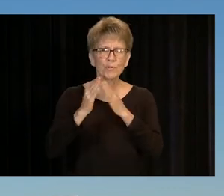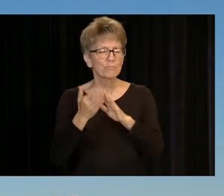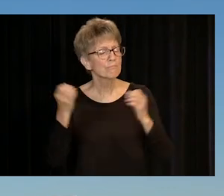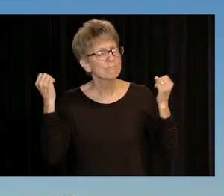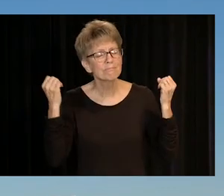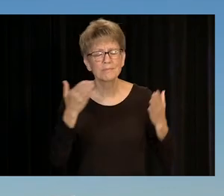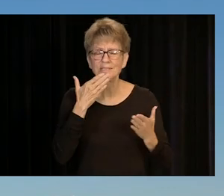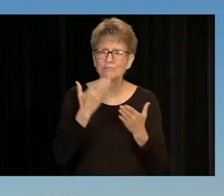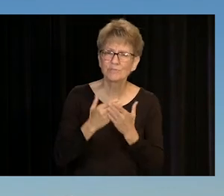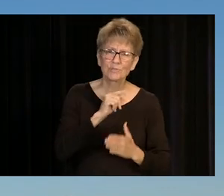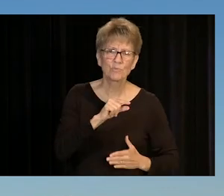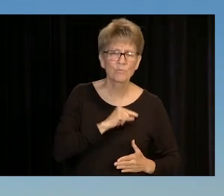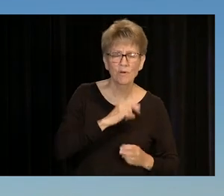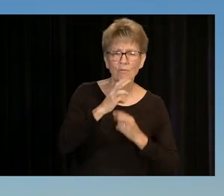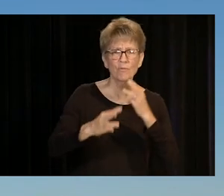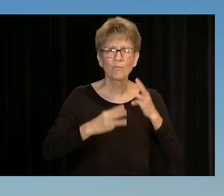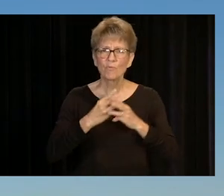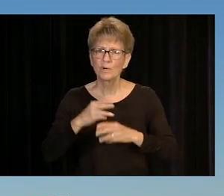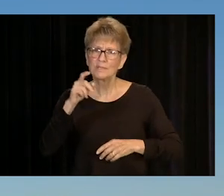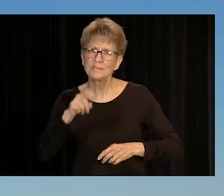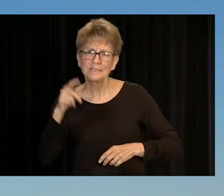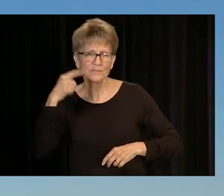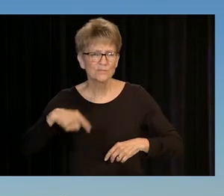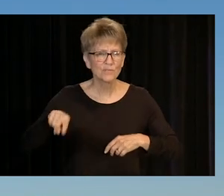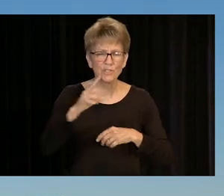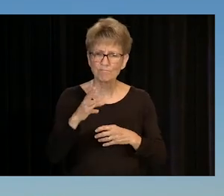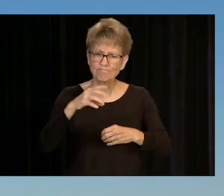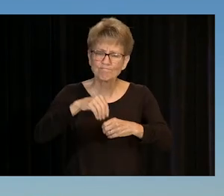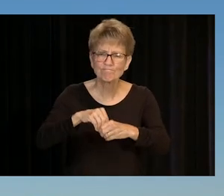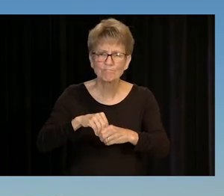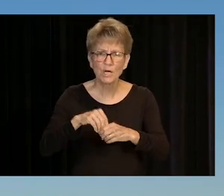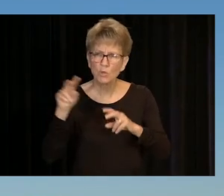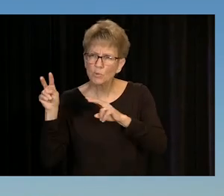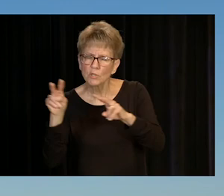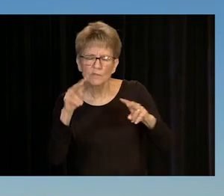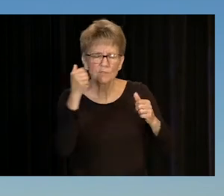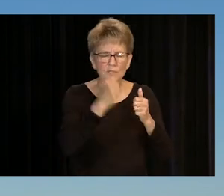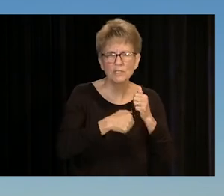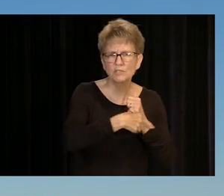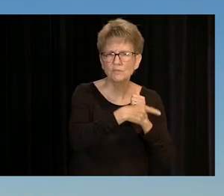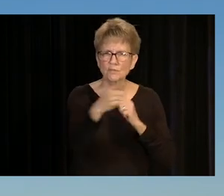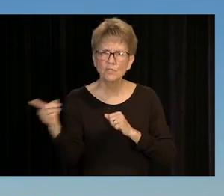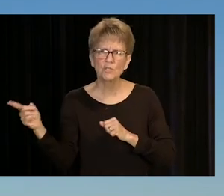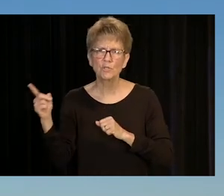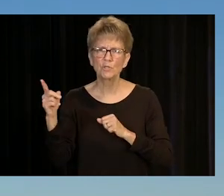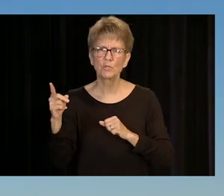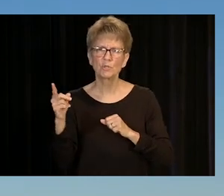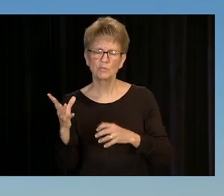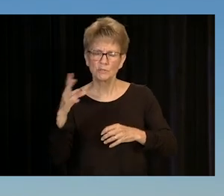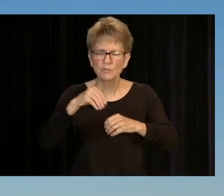YOU HAVE SO MANY QUALITIES THE WORLD NEEDS, AND WE LOOK TO EACH AND EVERY ONE OF YOU TO CONTRIBUTE TO THE GOOD